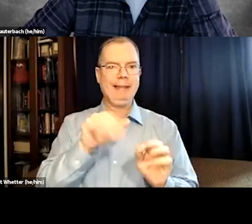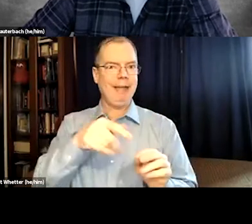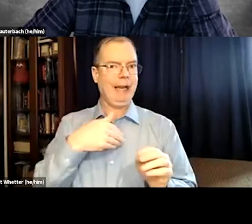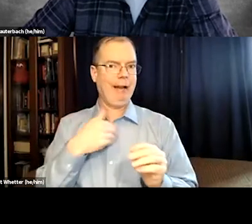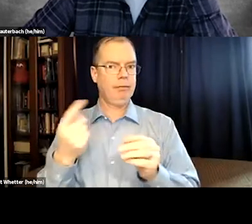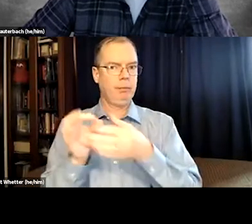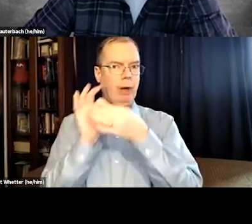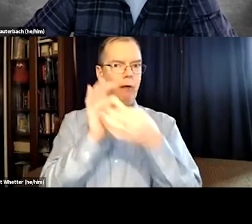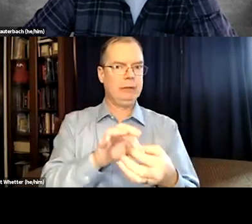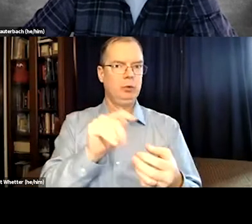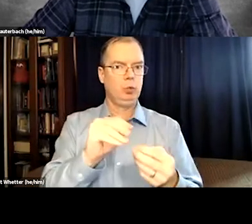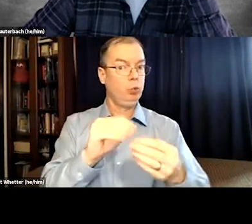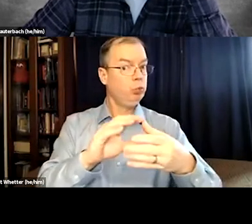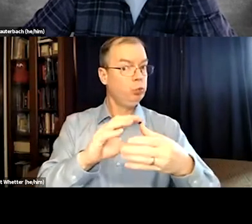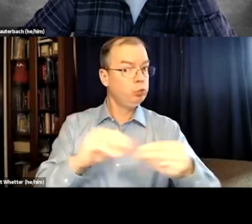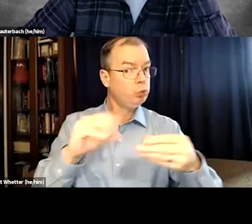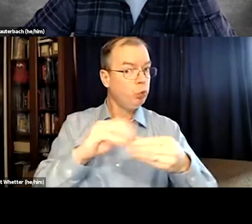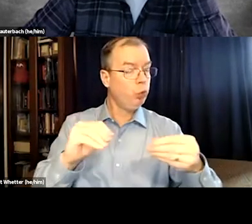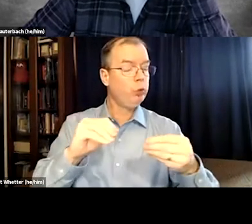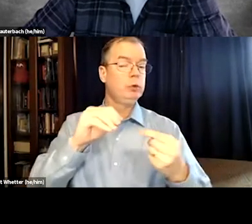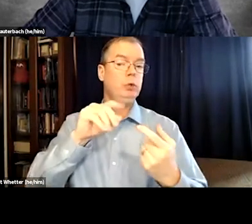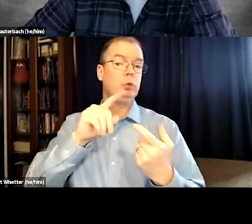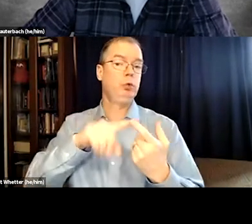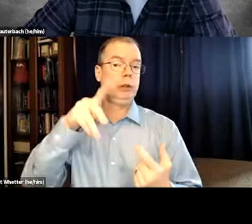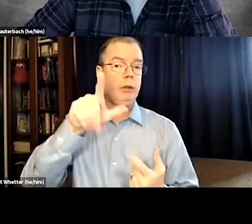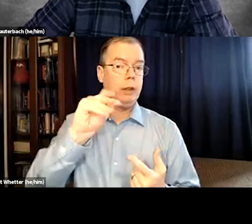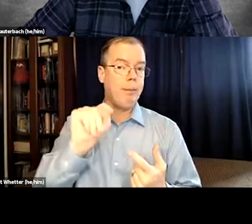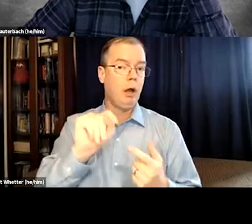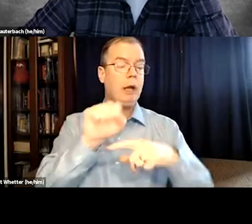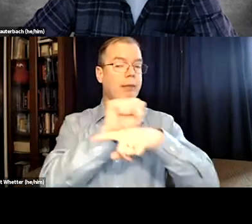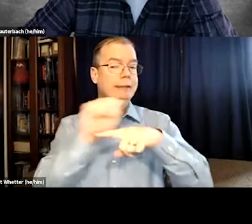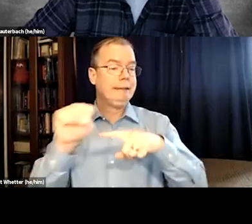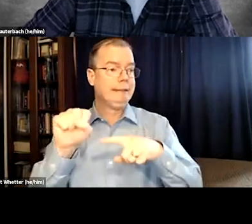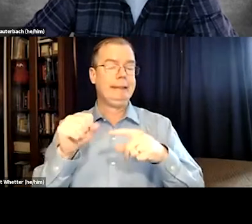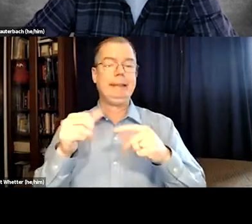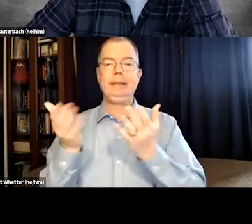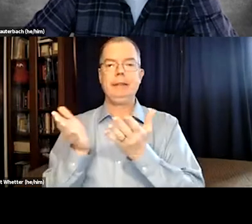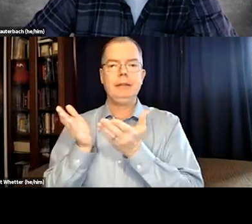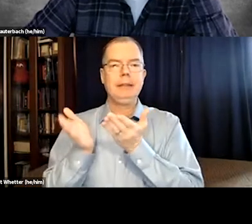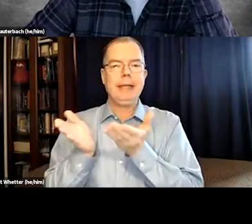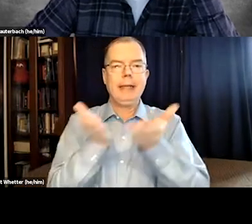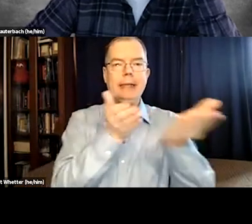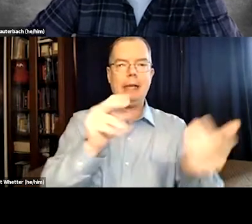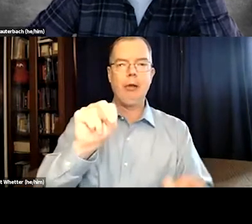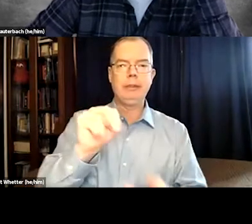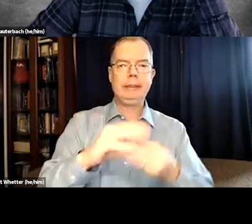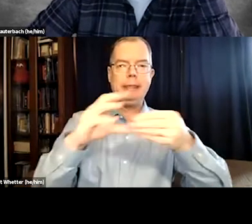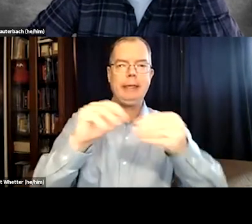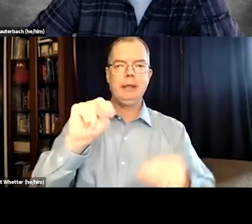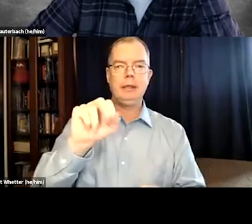It's important if it has relevance to the story, to the plot, to the scene.